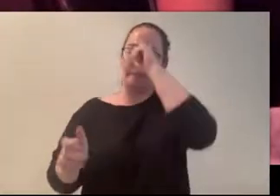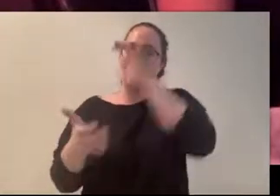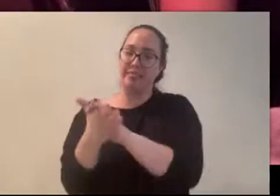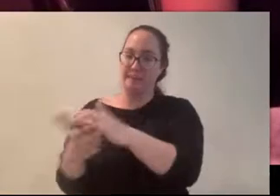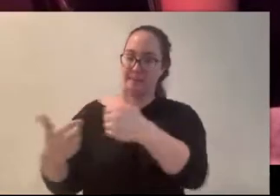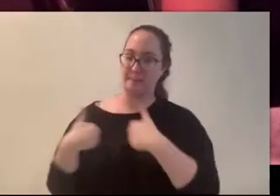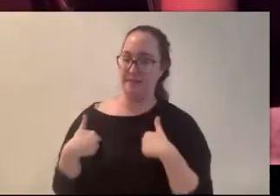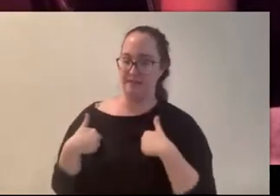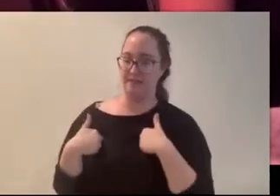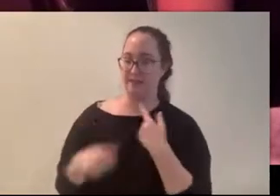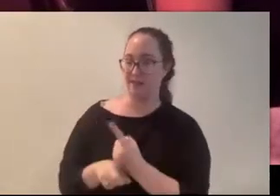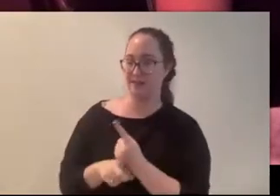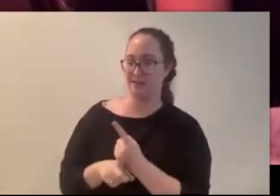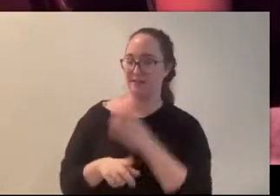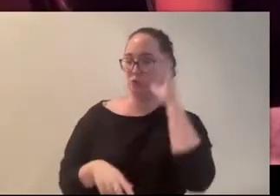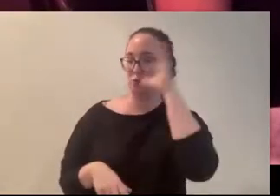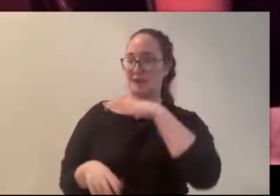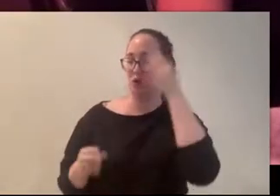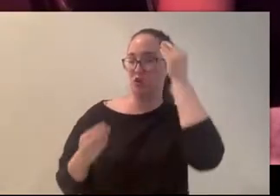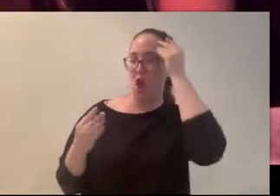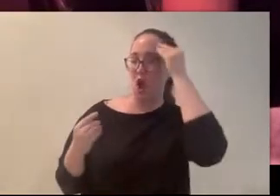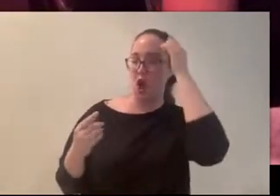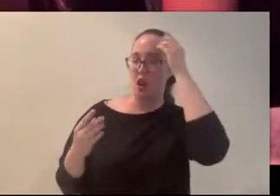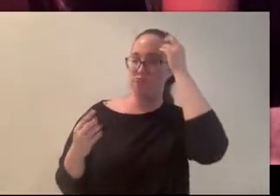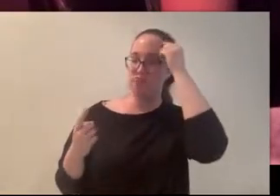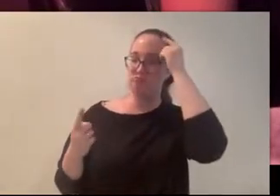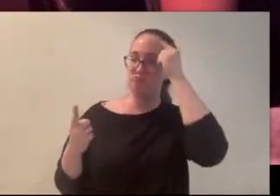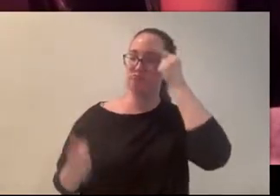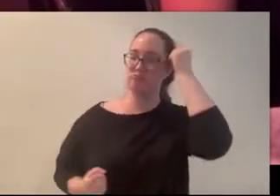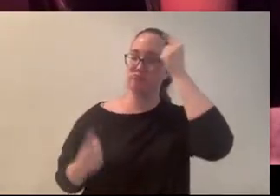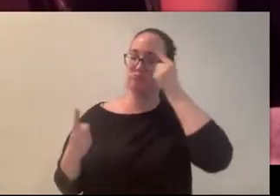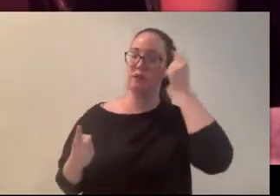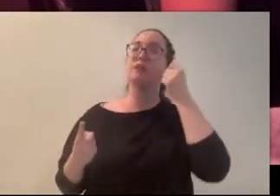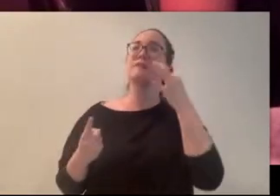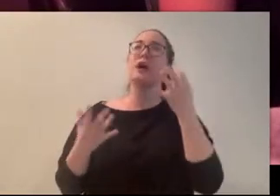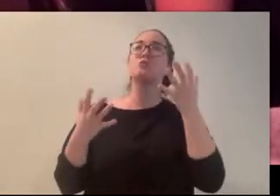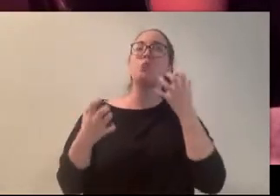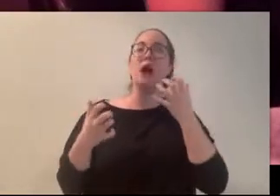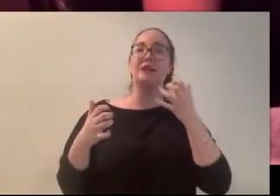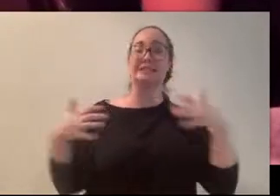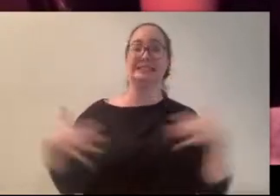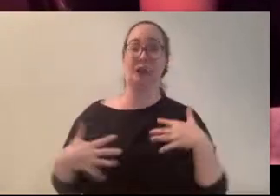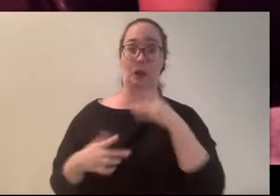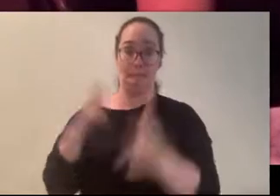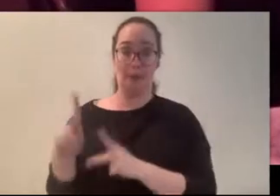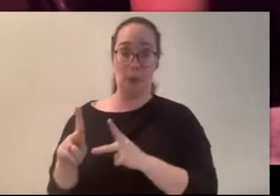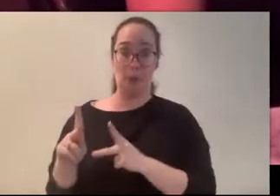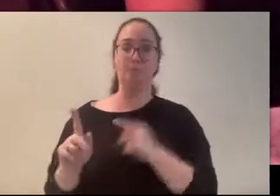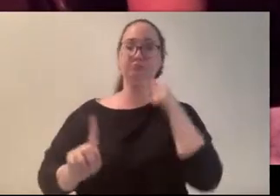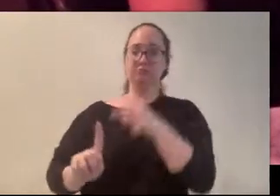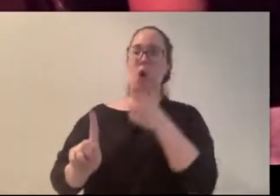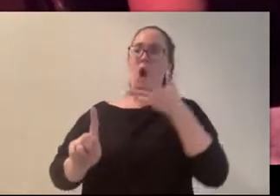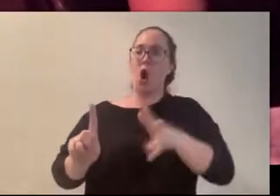Like it's just a weird thought I had like okay you know if I wanted to terrorize people to full extent I want to find people that are already scared of me or know